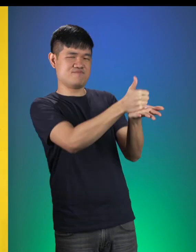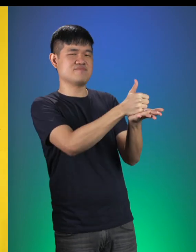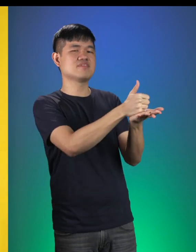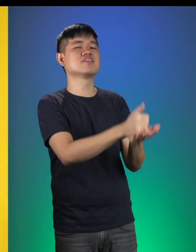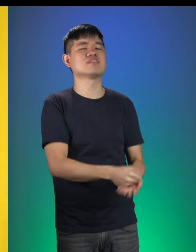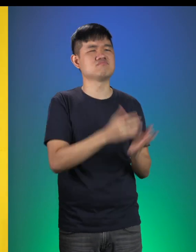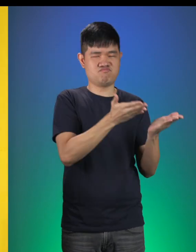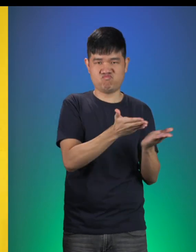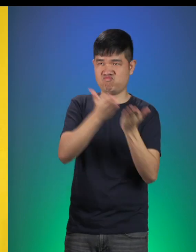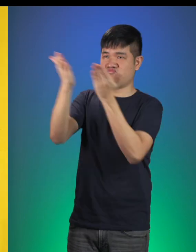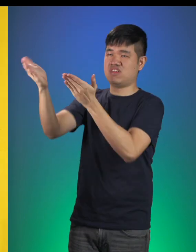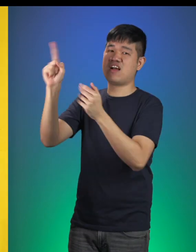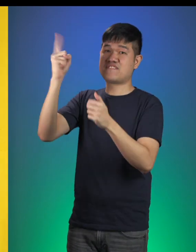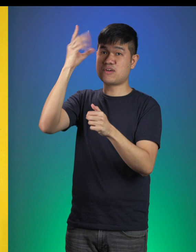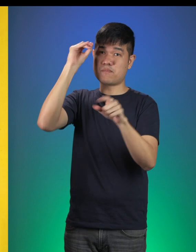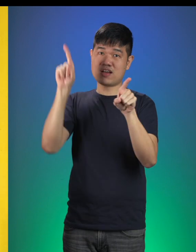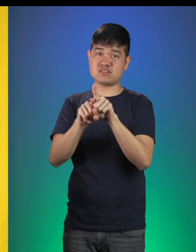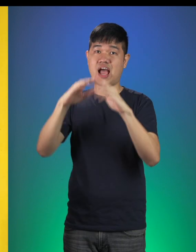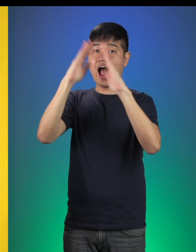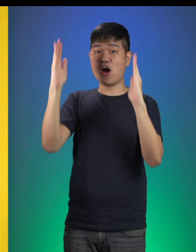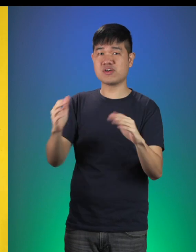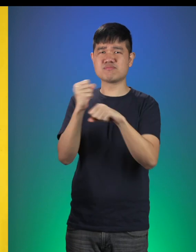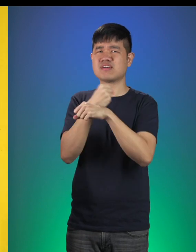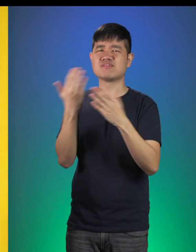They brought her to the eldest brother’s house that was made of brick.